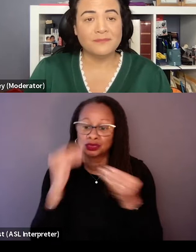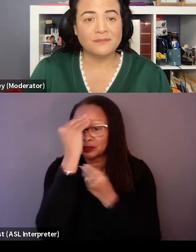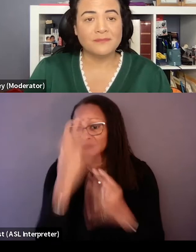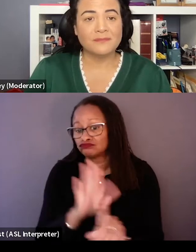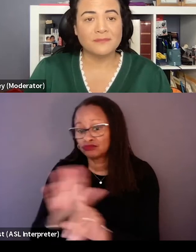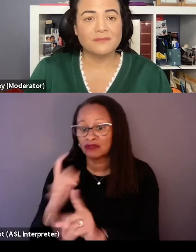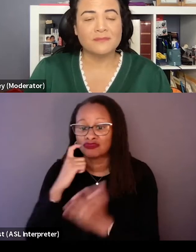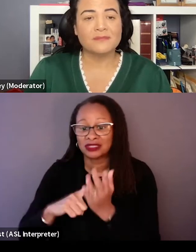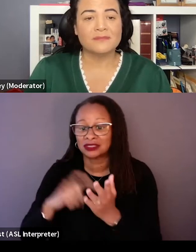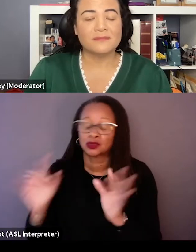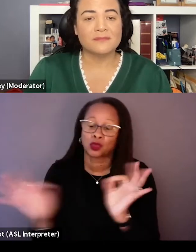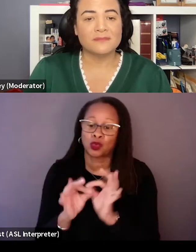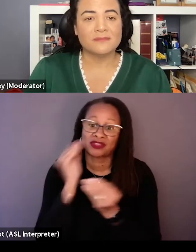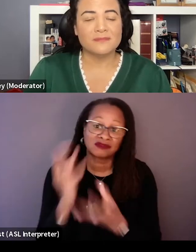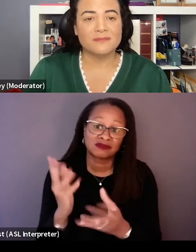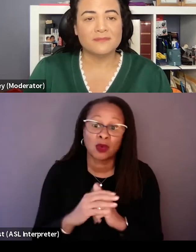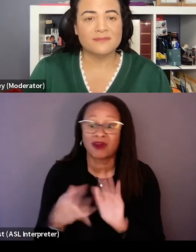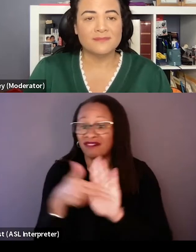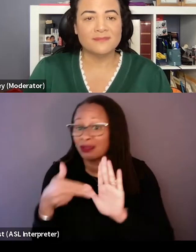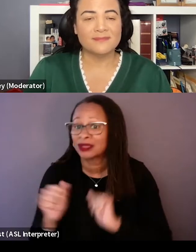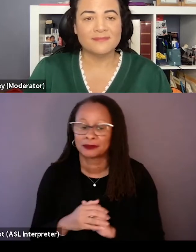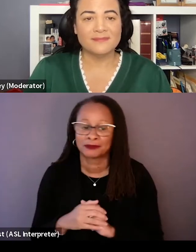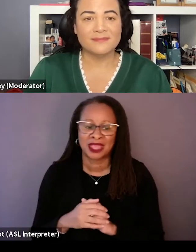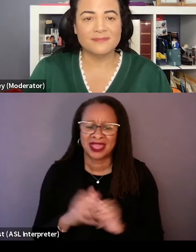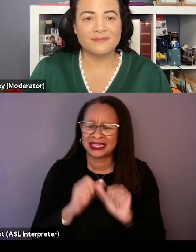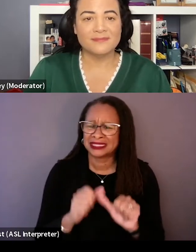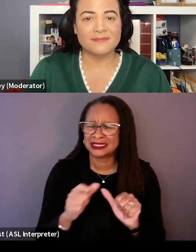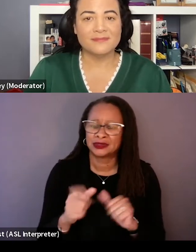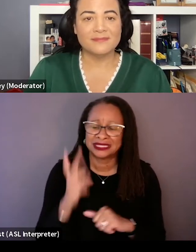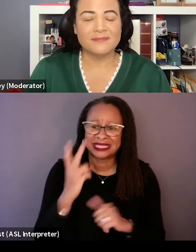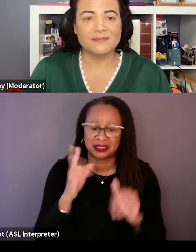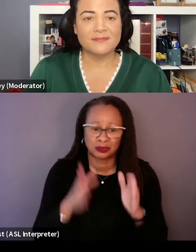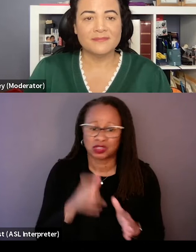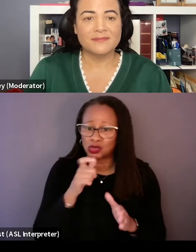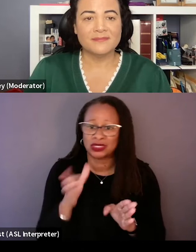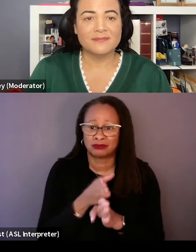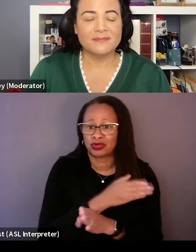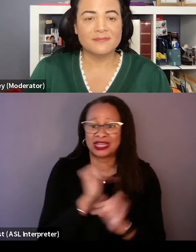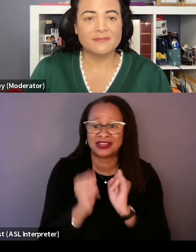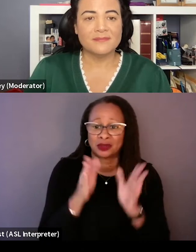this is worth bringing up and this is worth flagging and I keep seeing this person and you guys haven't pre-interviewed her, but she's amazing and you should talk to her, you know?